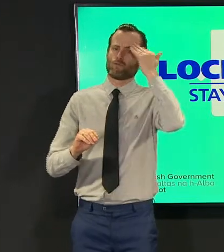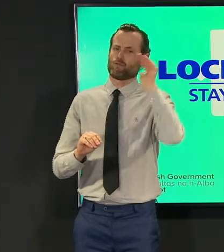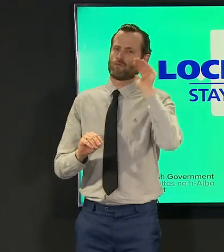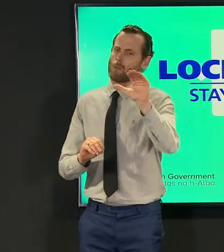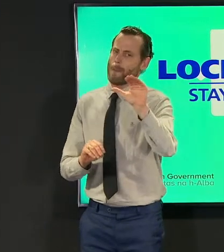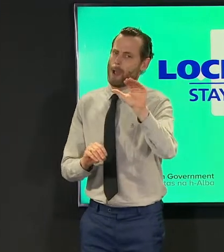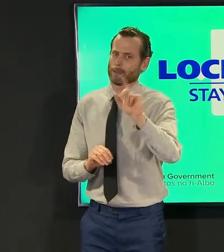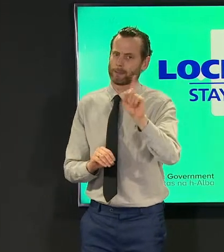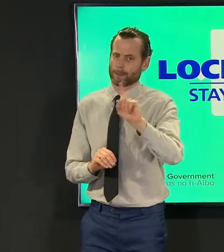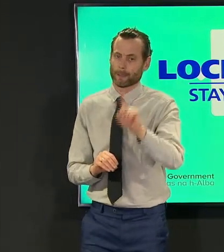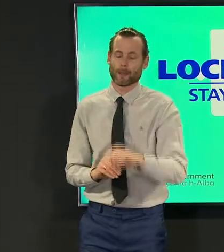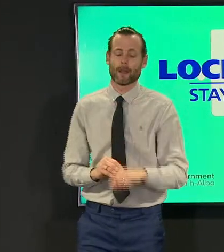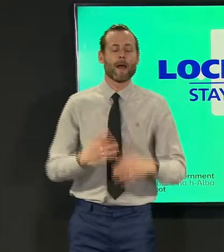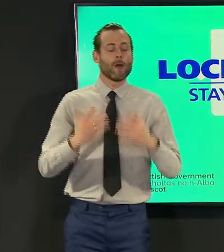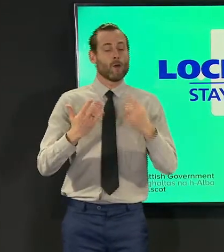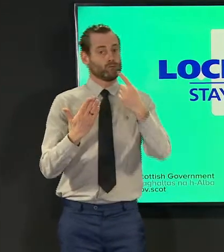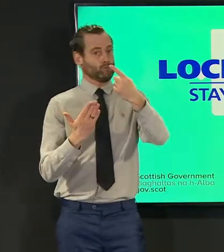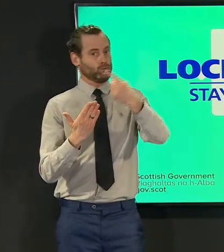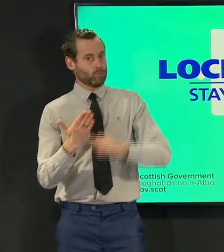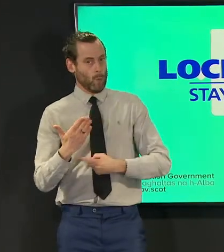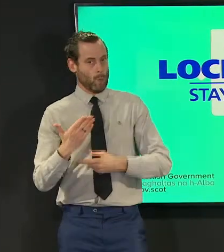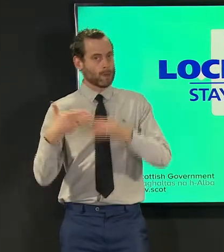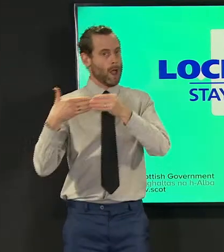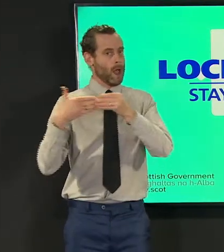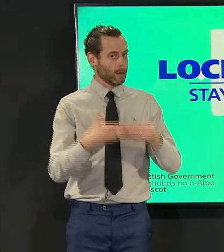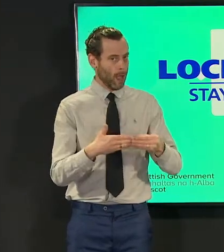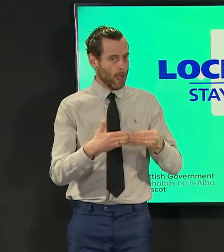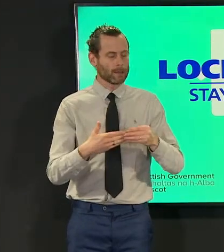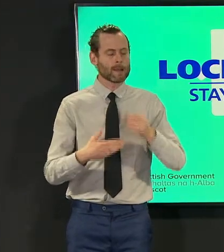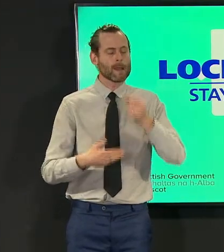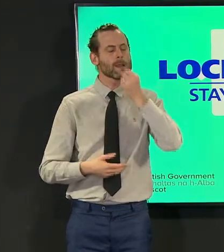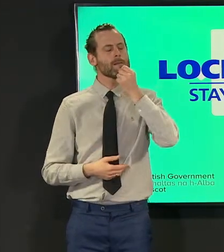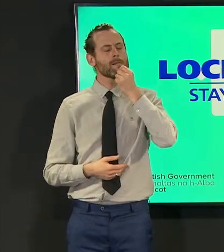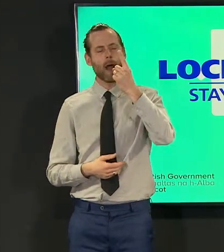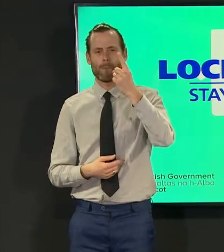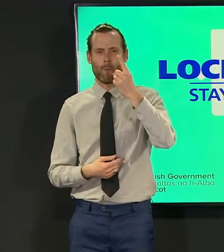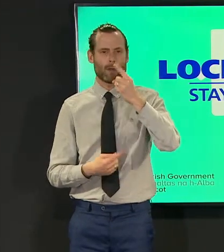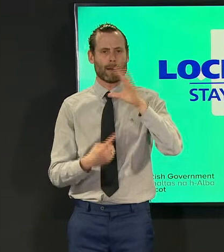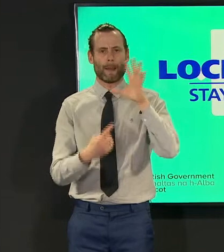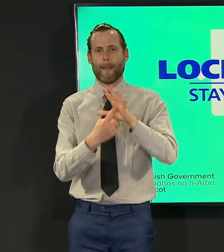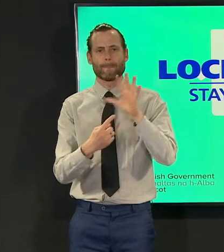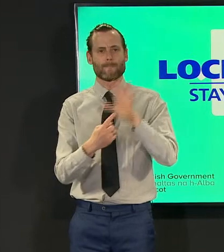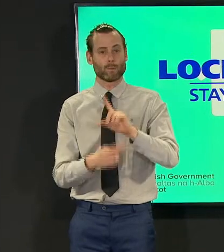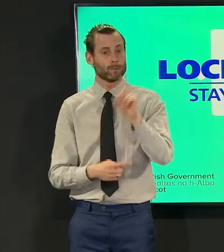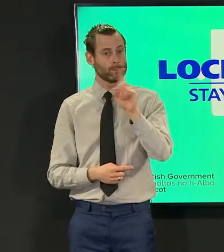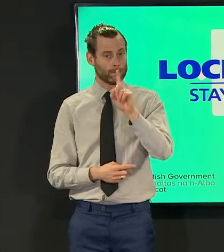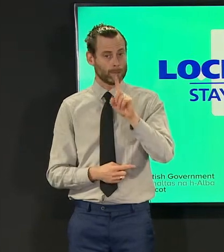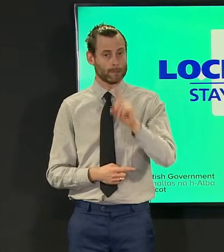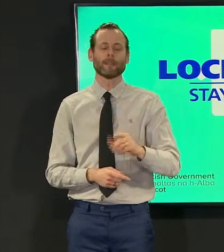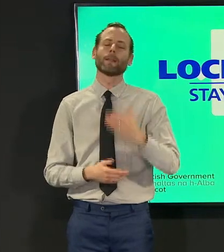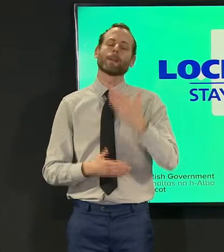of the current rules and guidelines the most important rule for now remains the same please